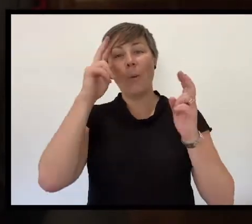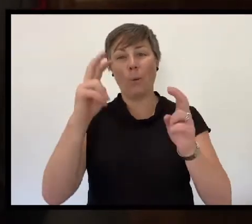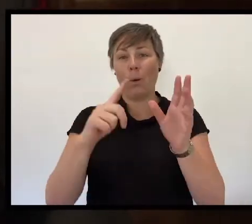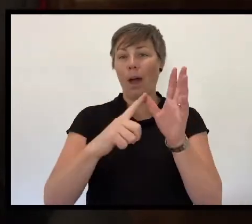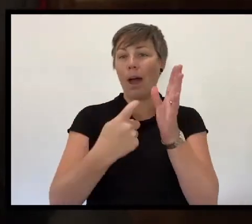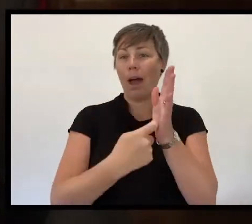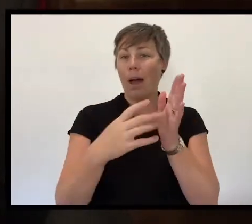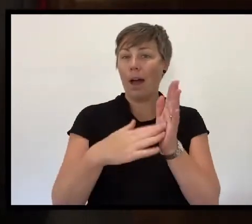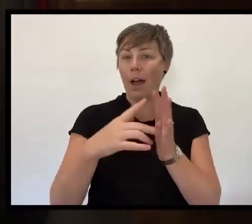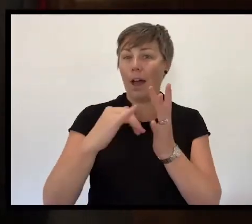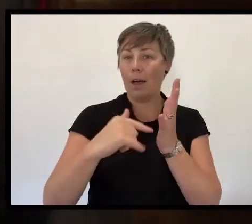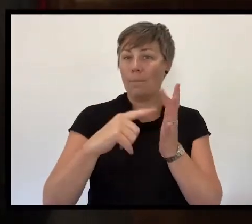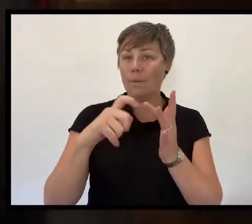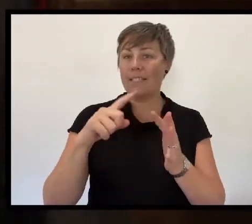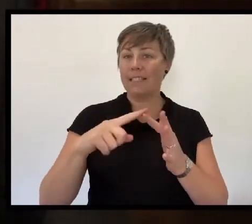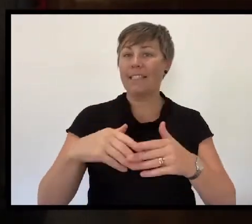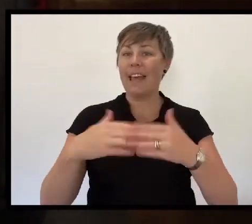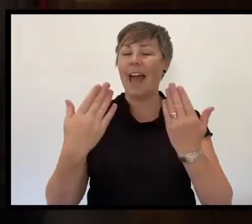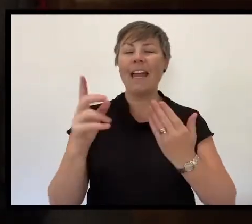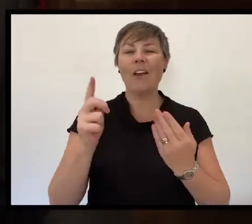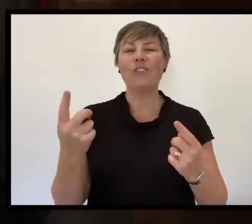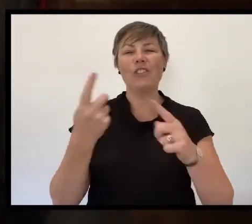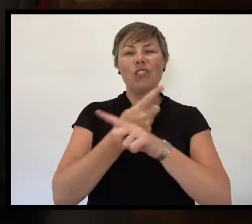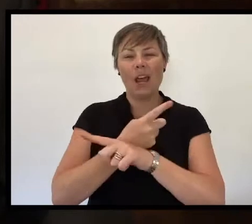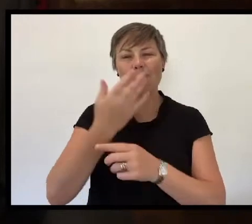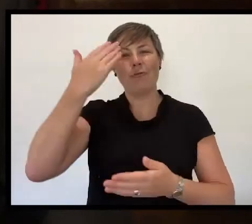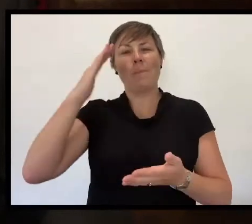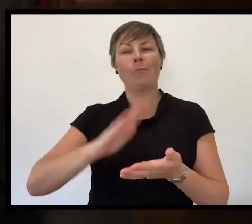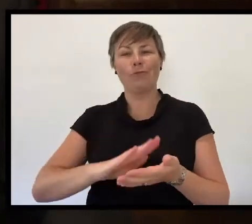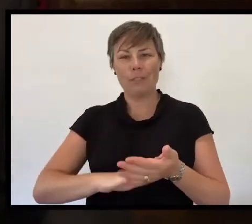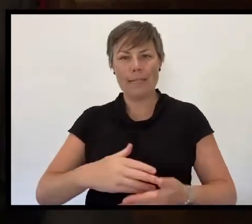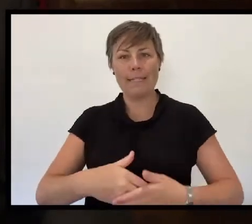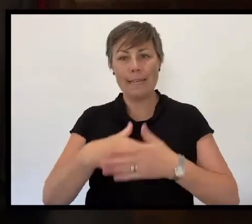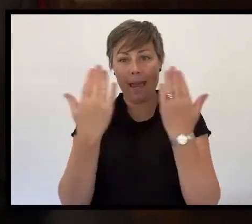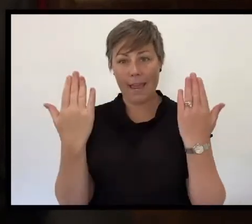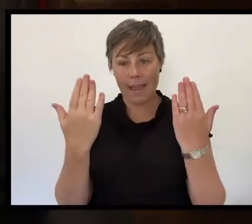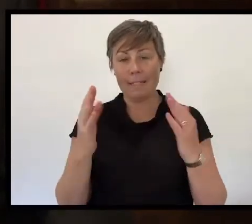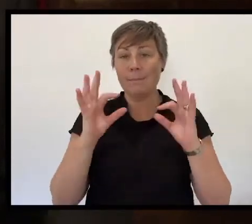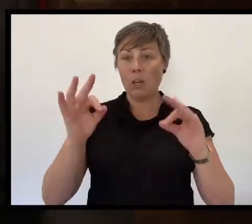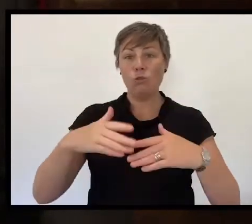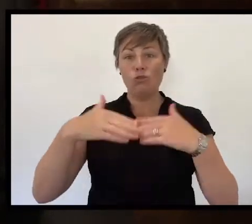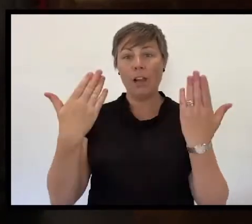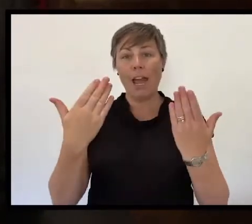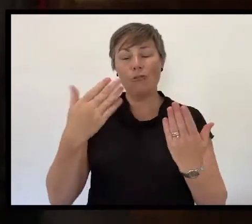commemorates the sacrifices made during all wars from the First World War to today.